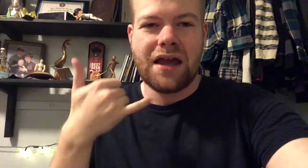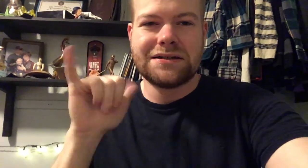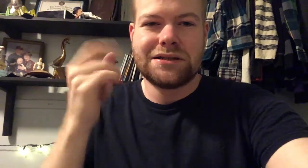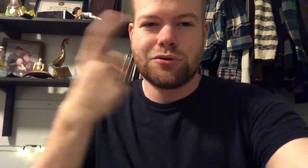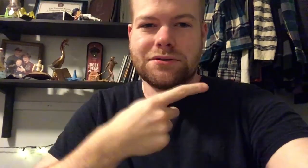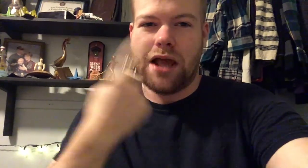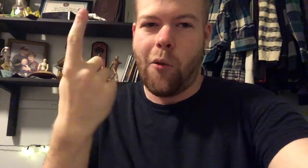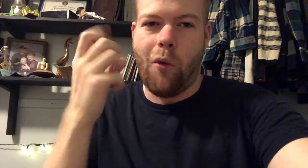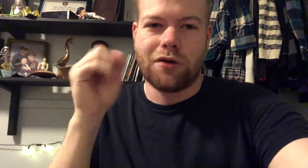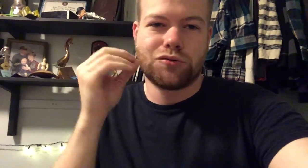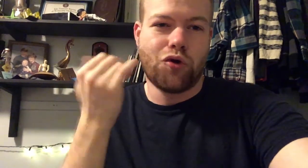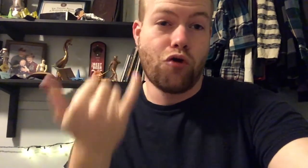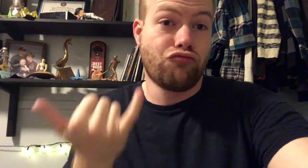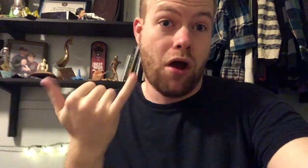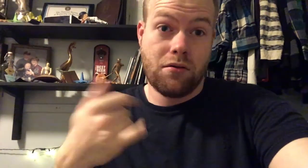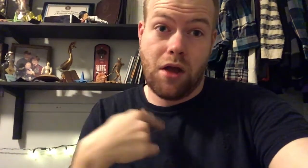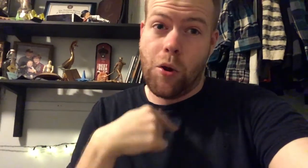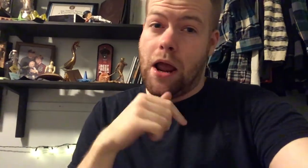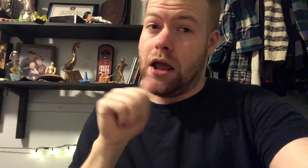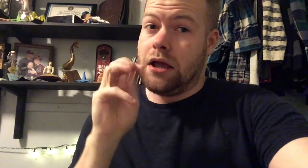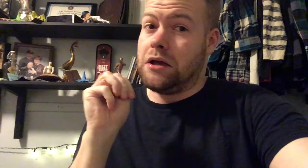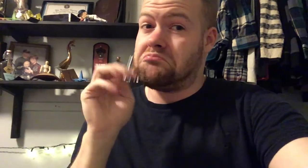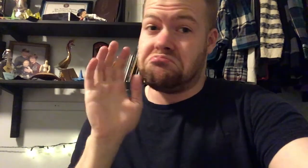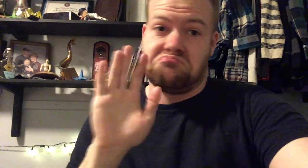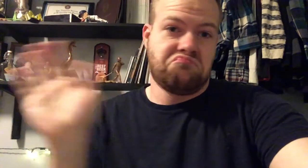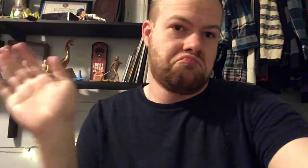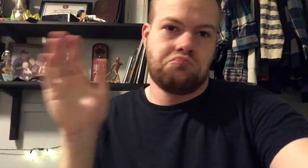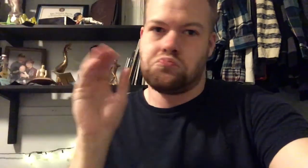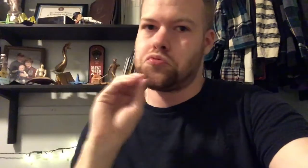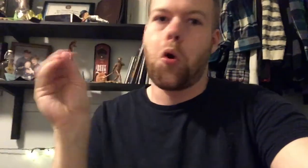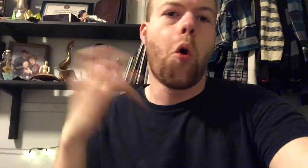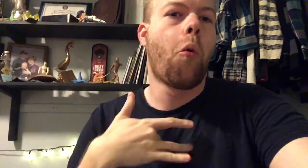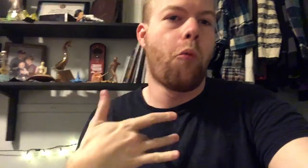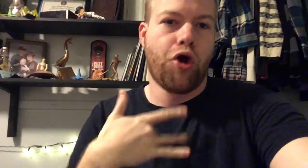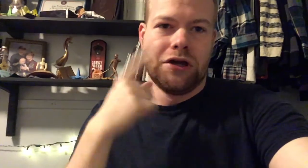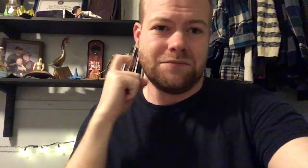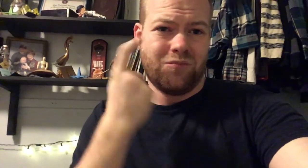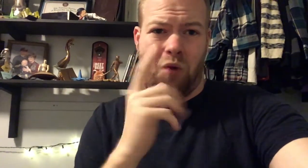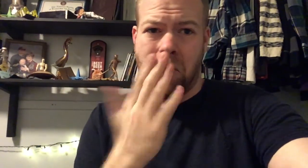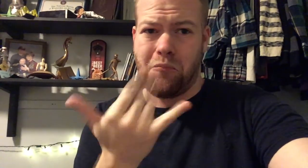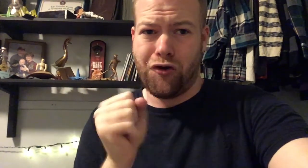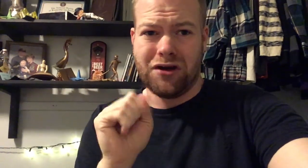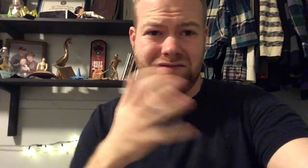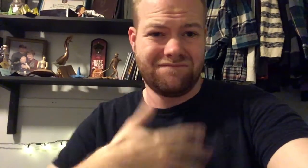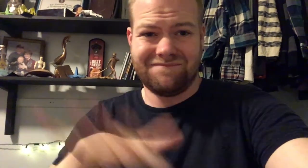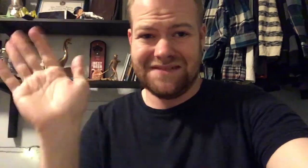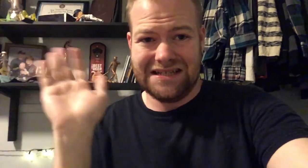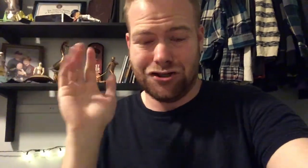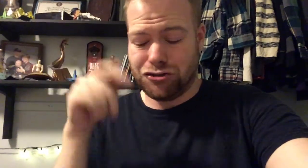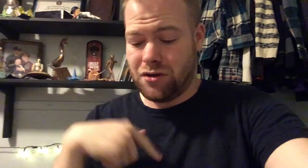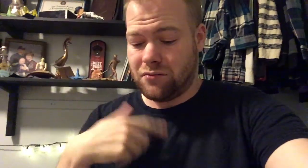It's still day one, so right now, I am not worried, because one book is finished.